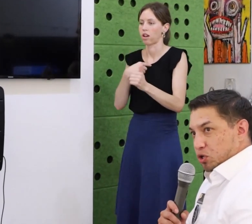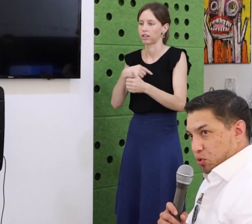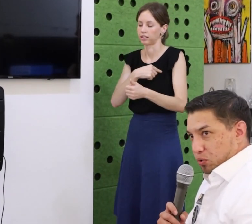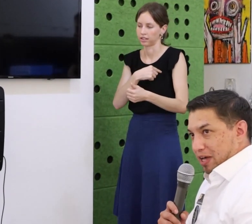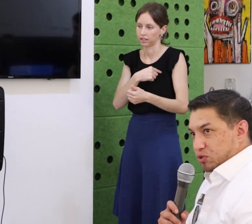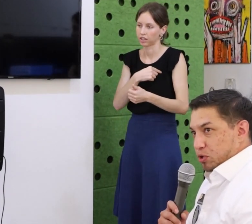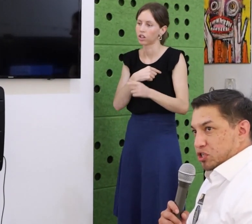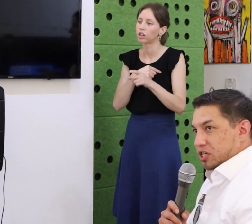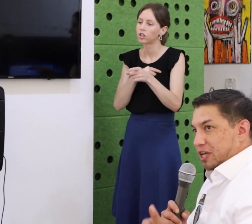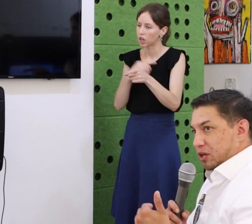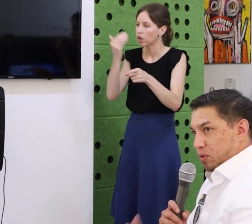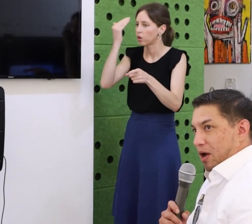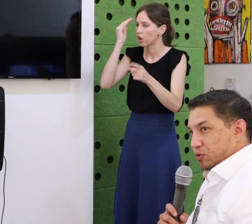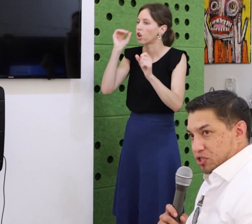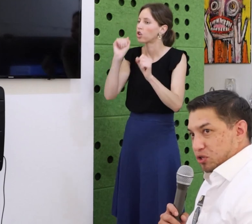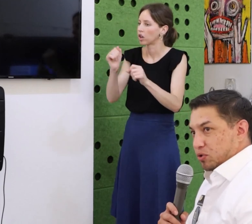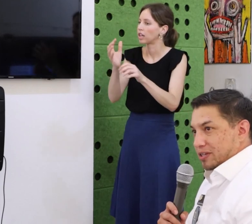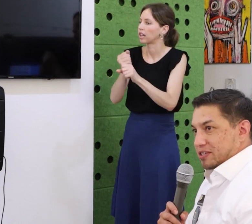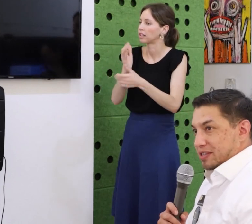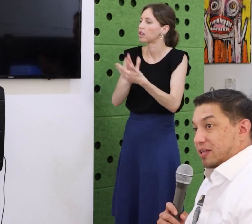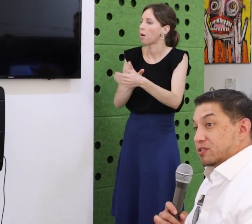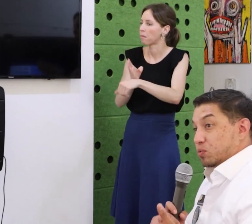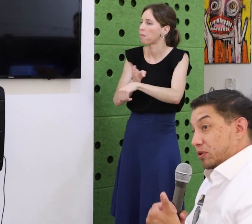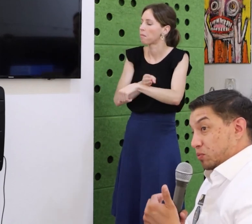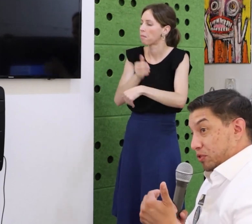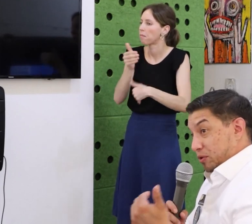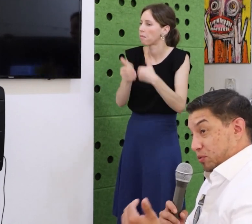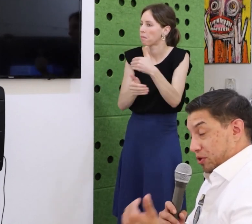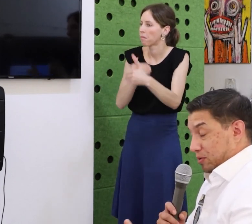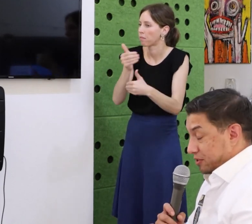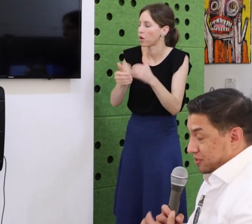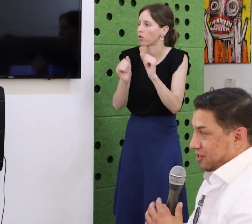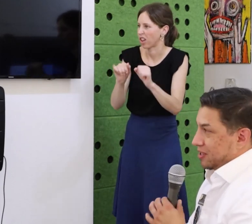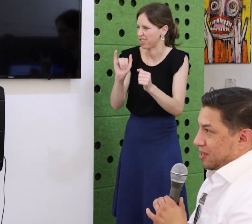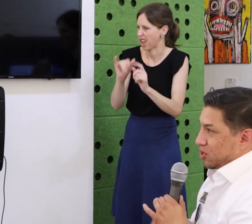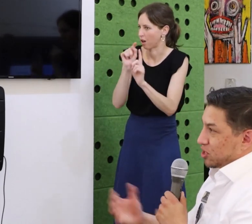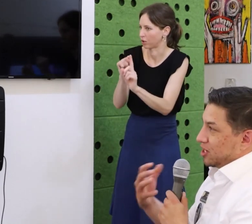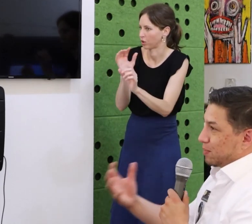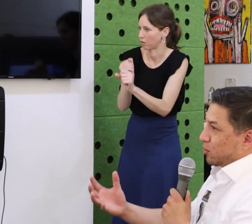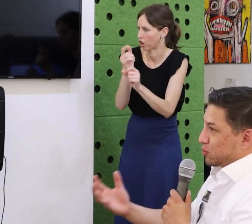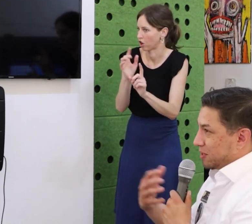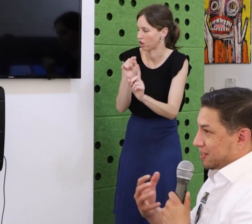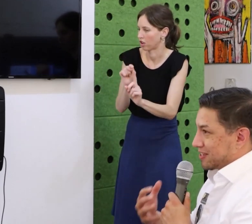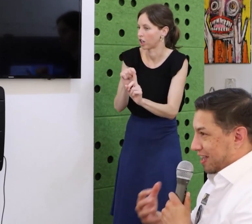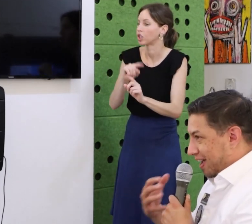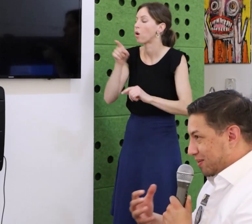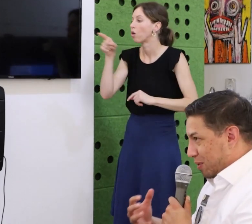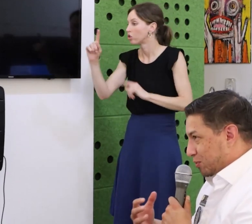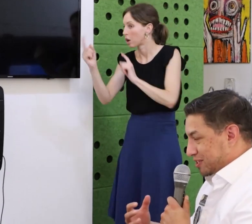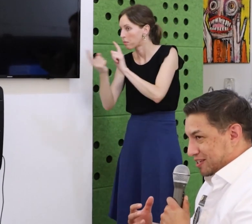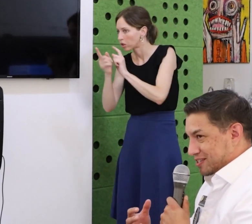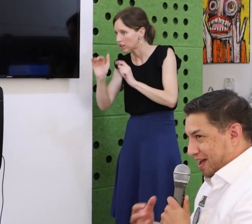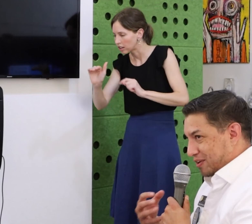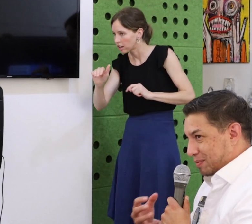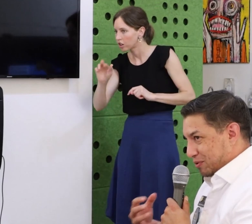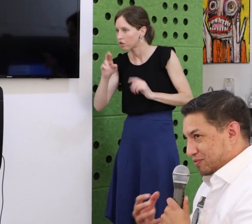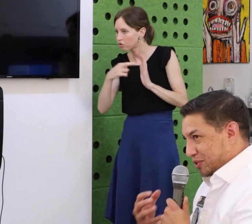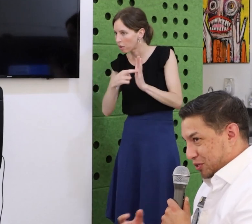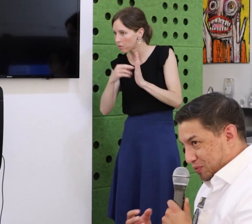And I think that that is one of the many reasons why she’s been such an amazing ally when it comes to disability rights and particularly, a lot of the first bills that Sheila helped us pass